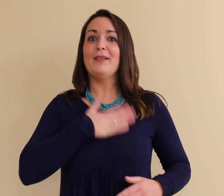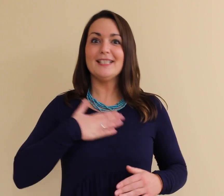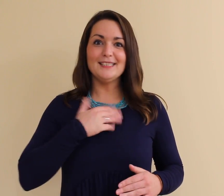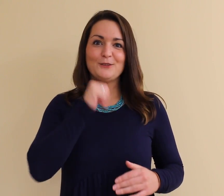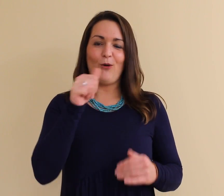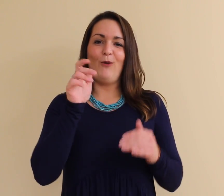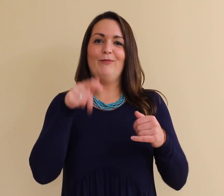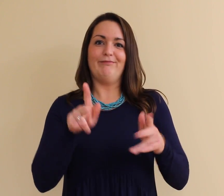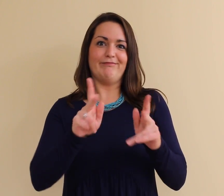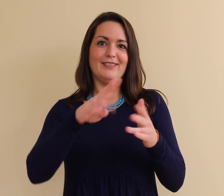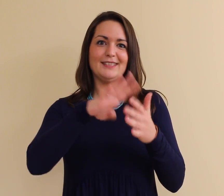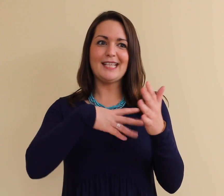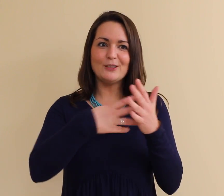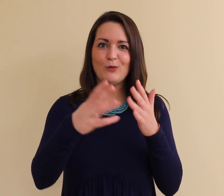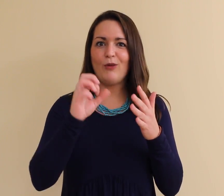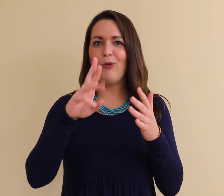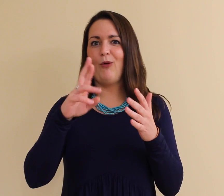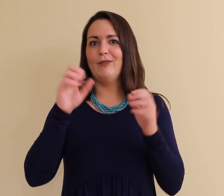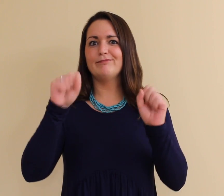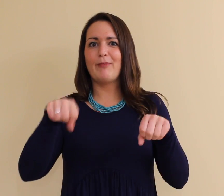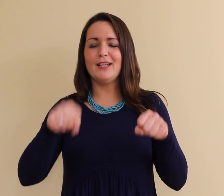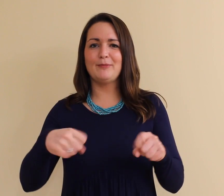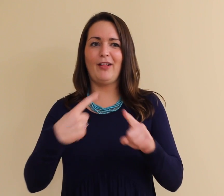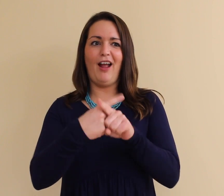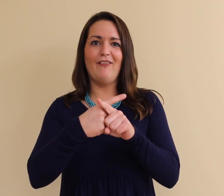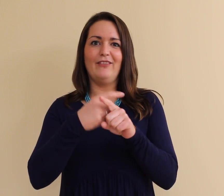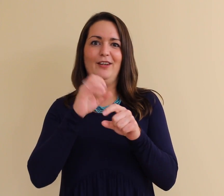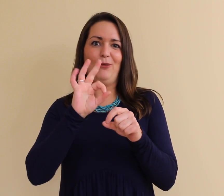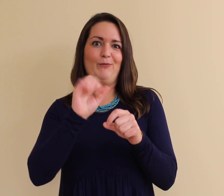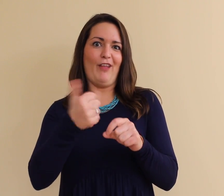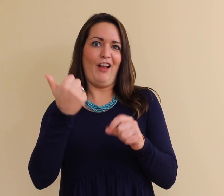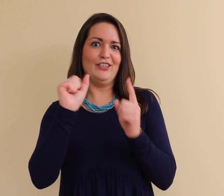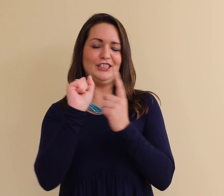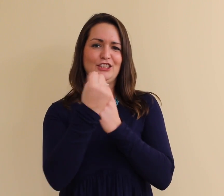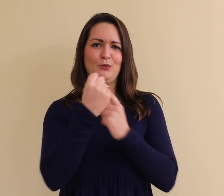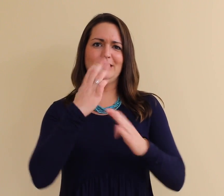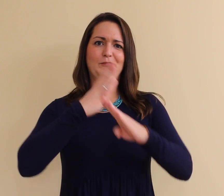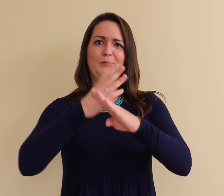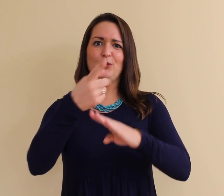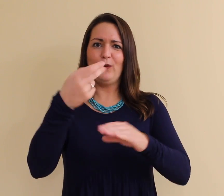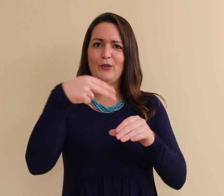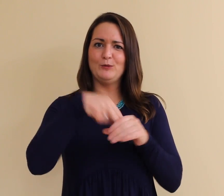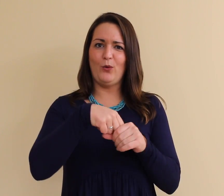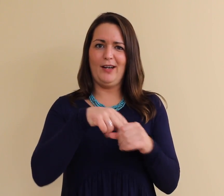Please don't let schedule, possible conflict, or other situation prevent you from joining.